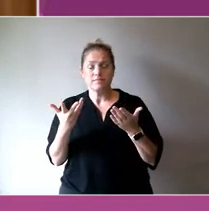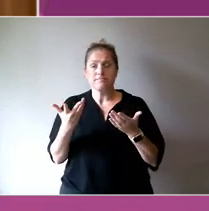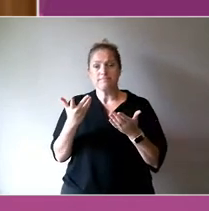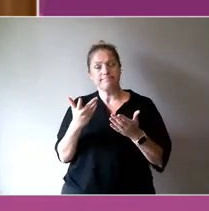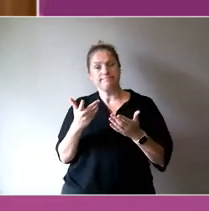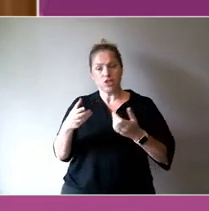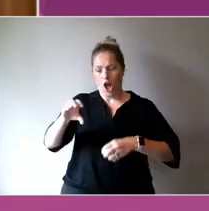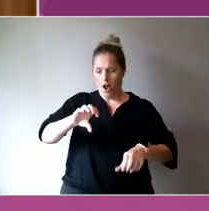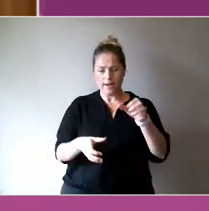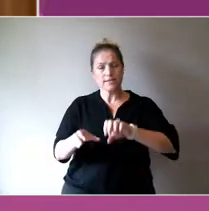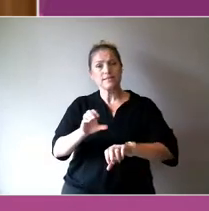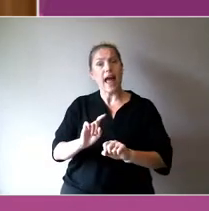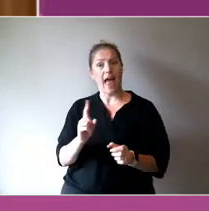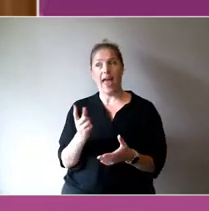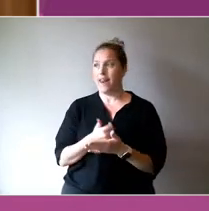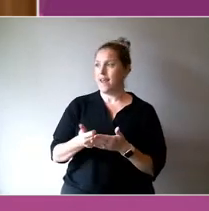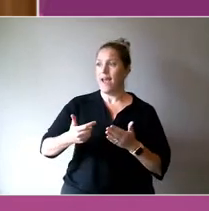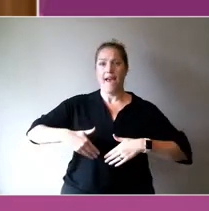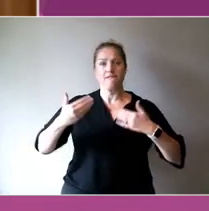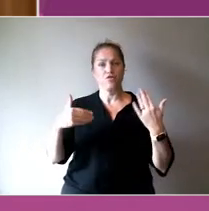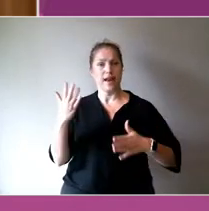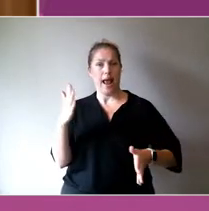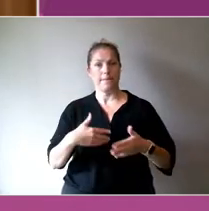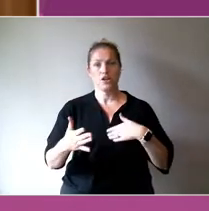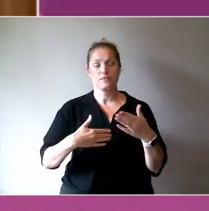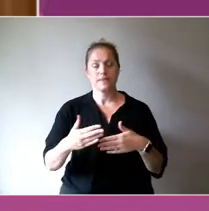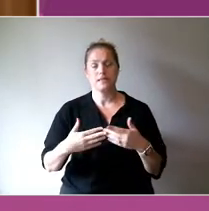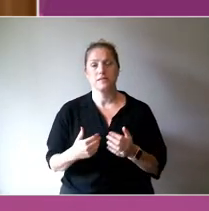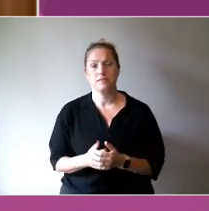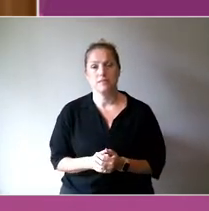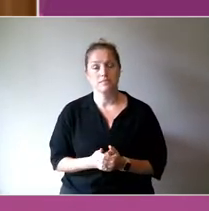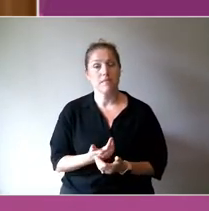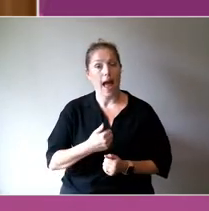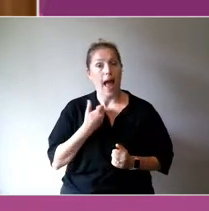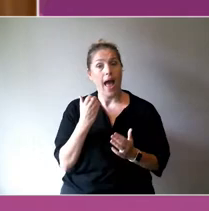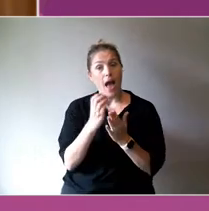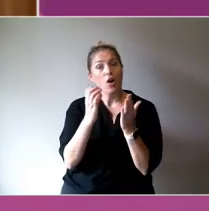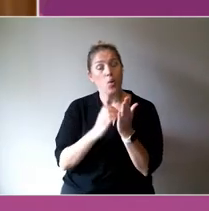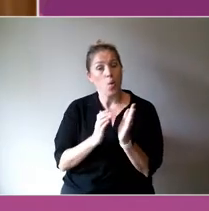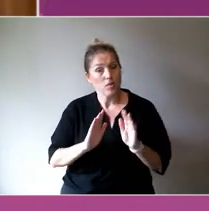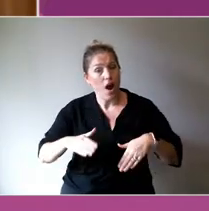Through our taught courses, we offer professional skills and training across creative and performing